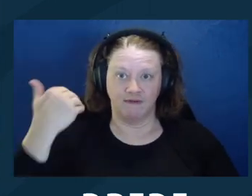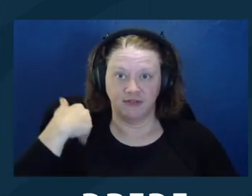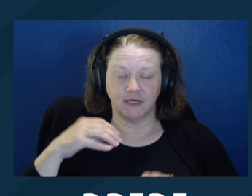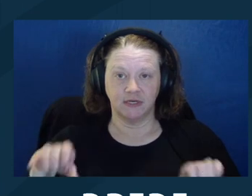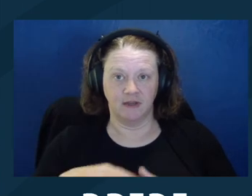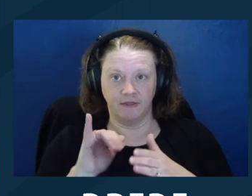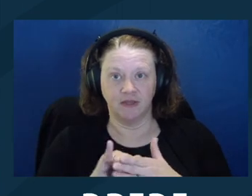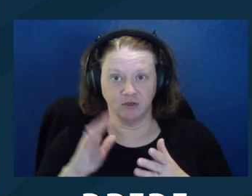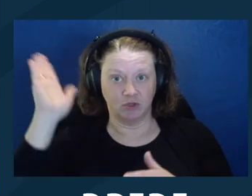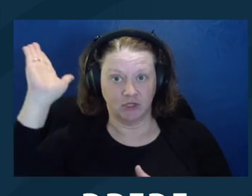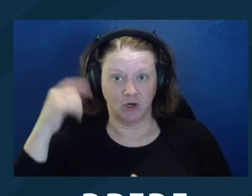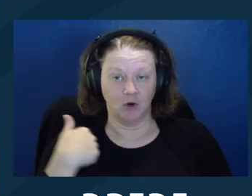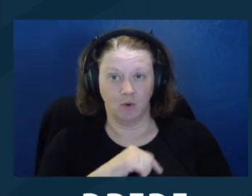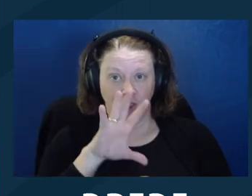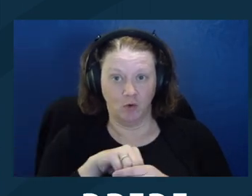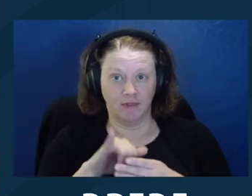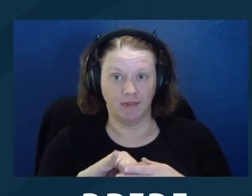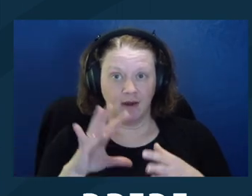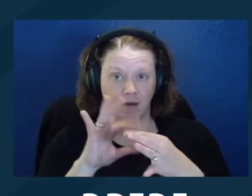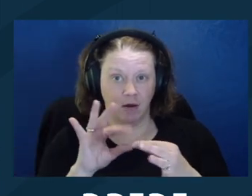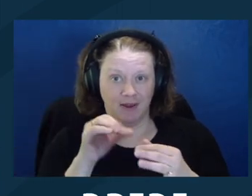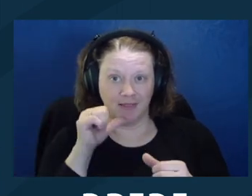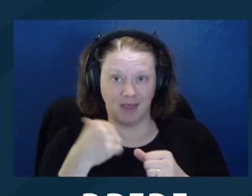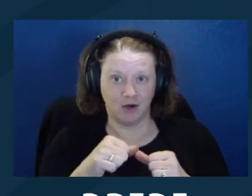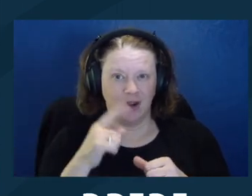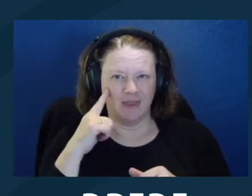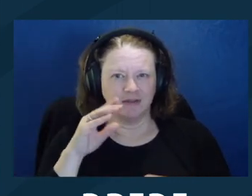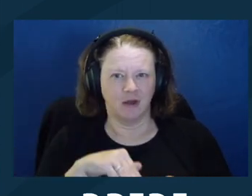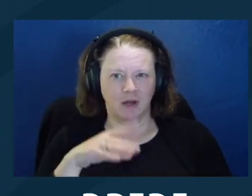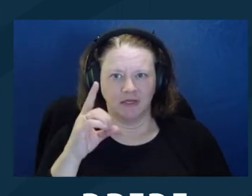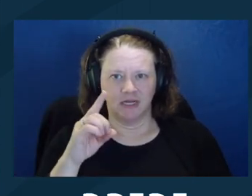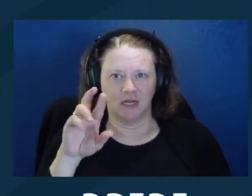Yeah, thanks, Dara. That's a really good point. When we previously did this presentation,